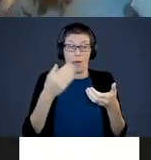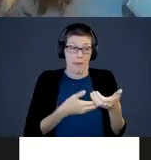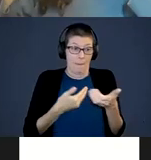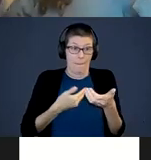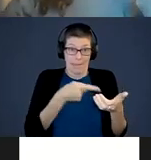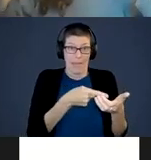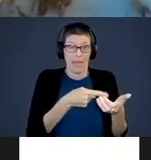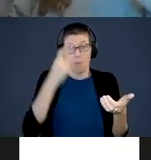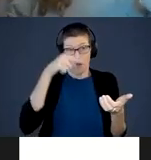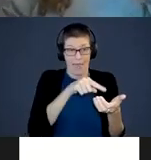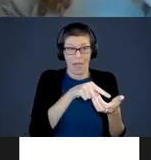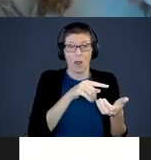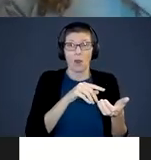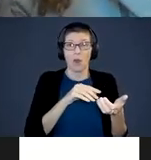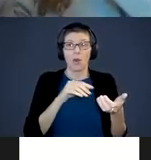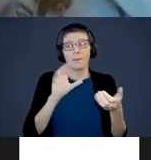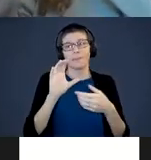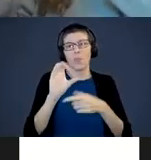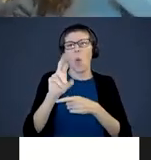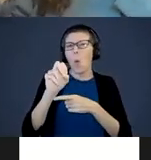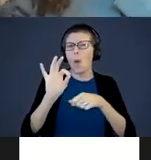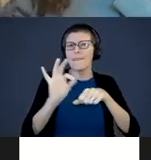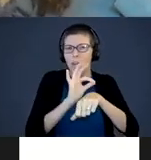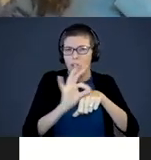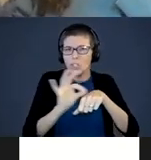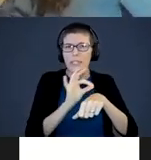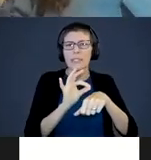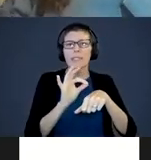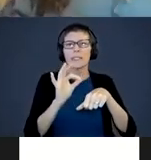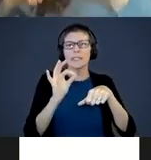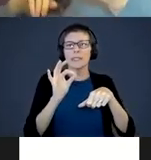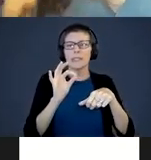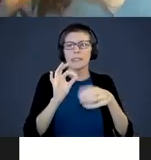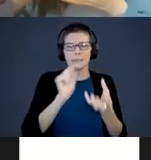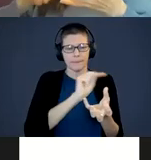the core functions of the brain, areas of the brain that help the baby to breath and